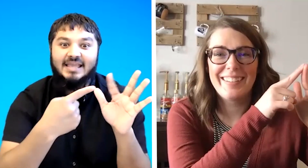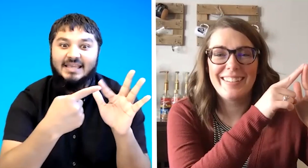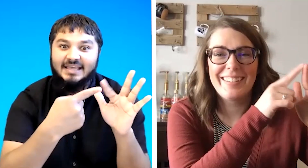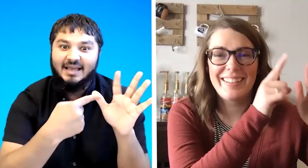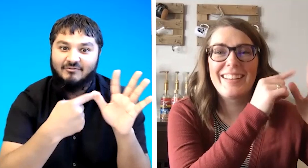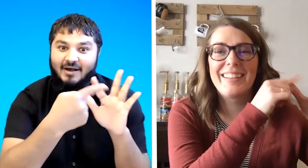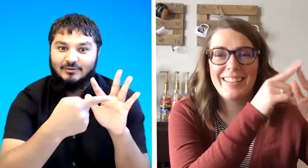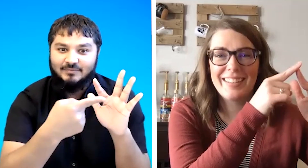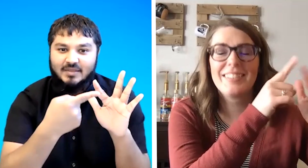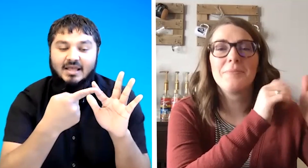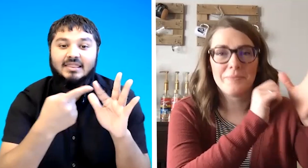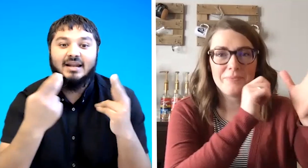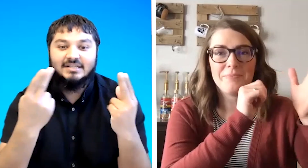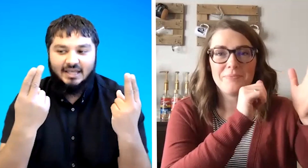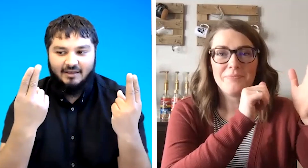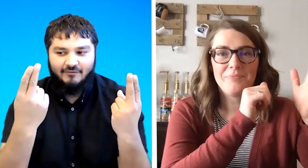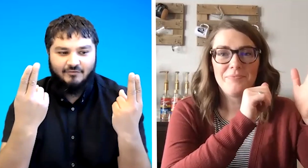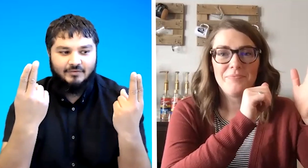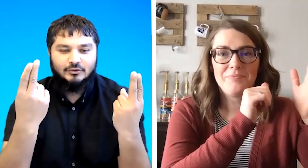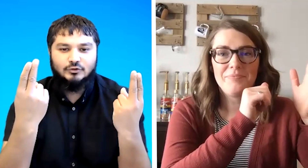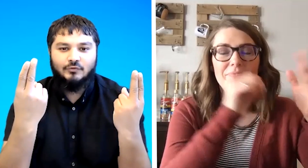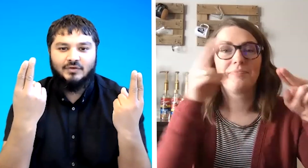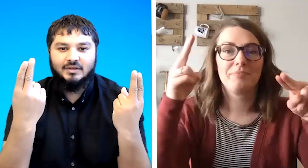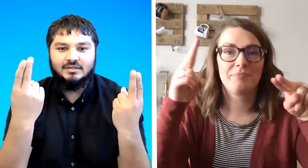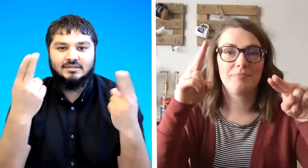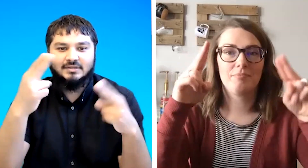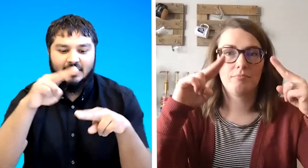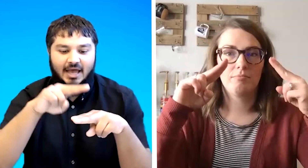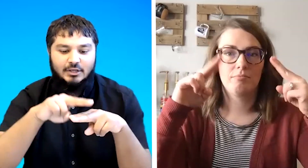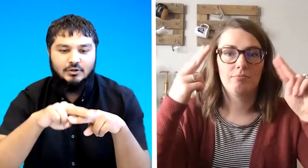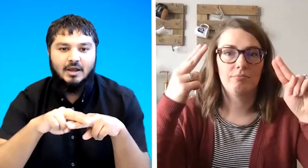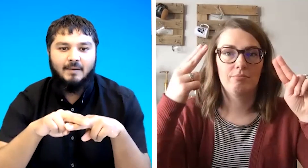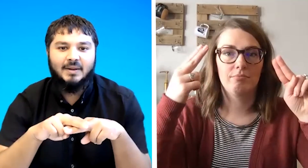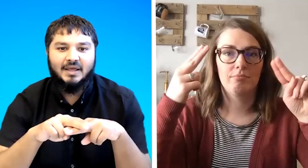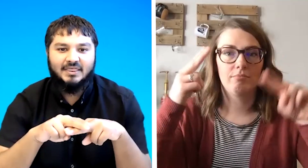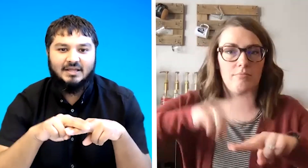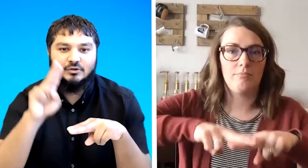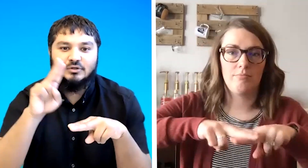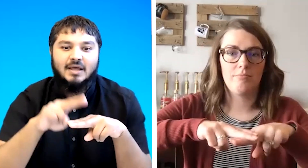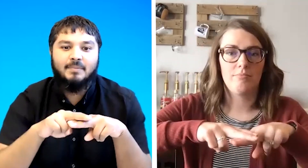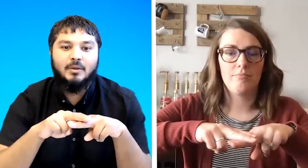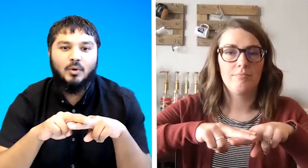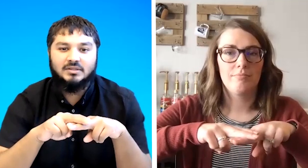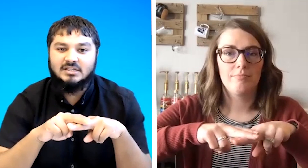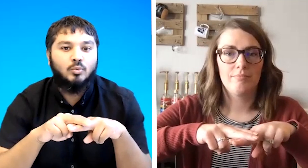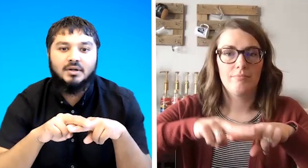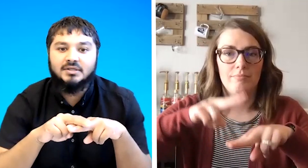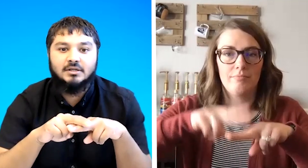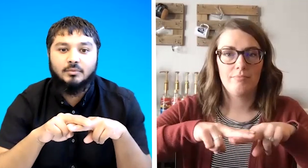e vowels the letter f two fingers and you come like that so you tap it what this one syllable